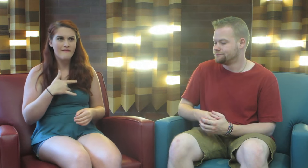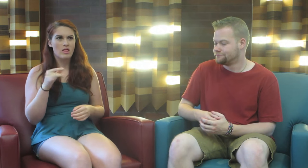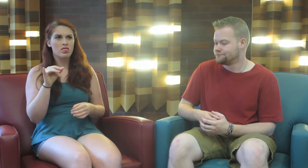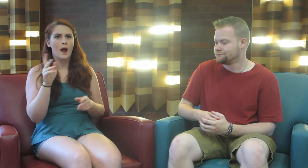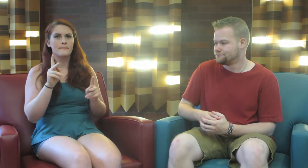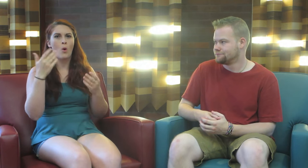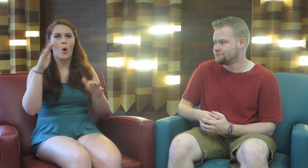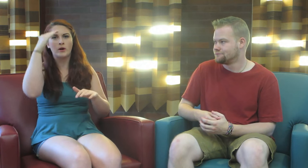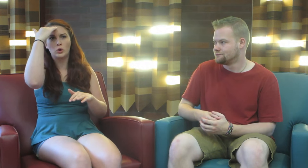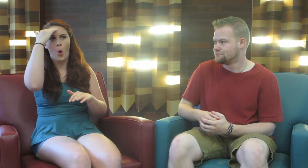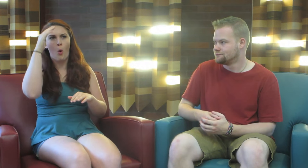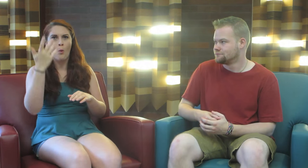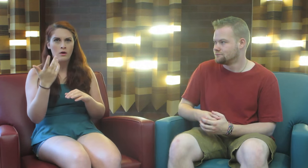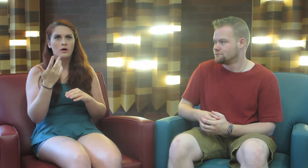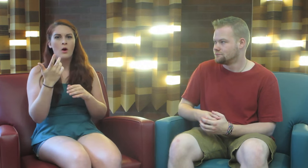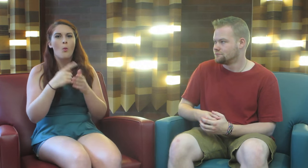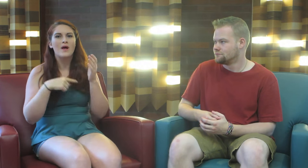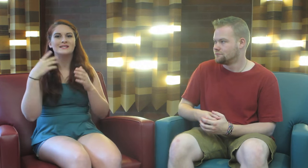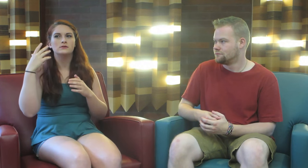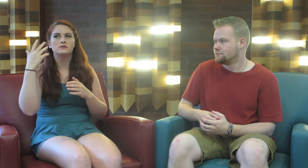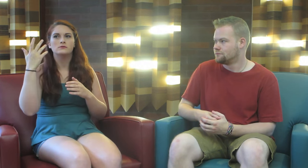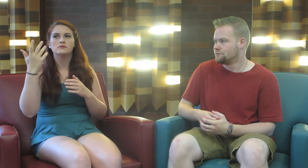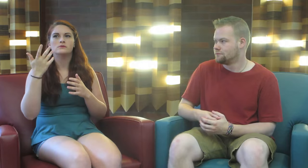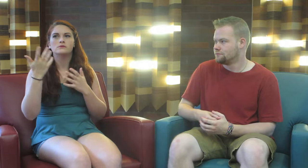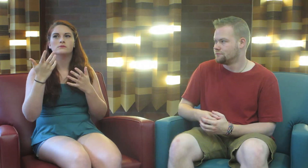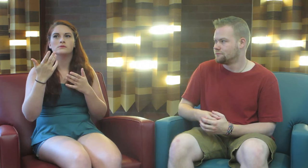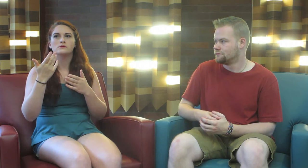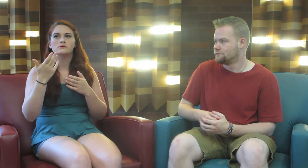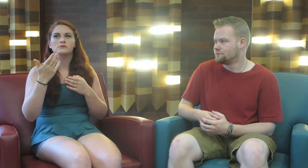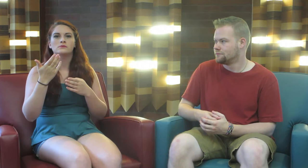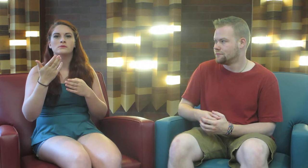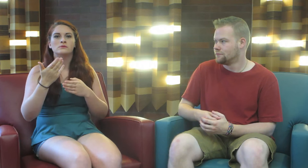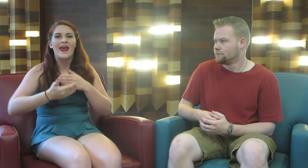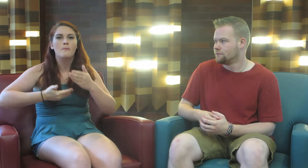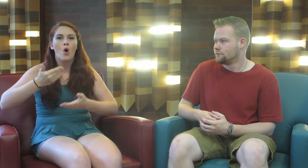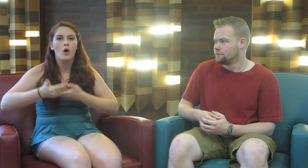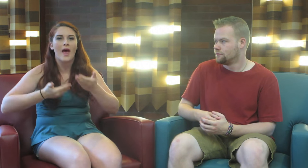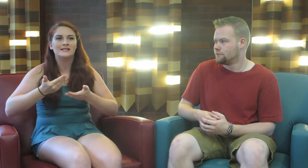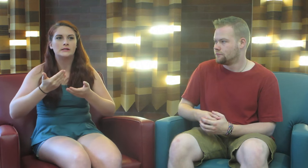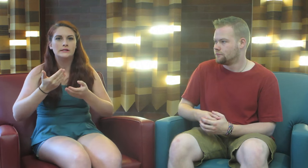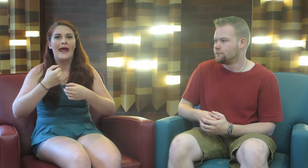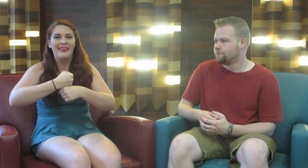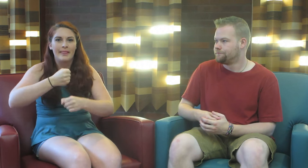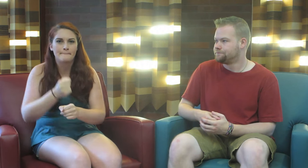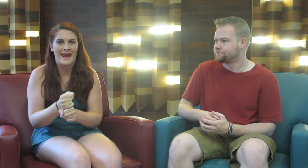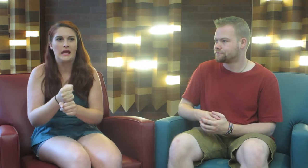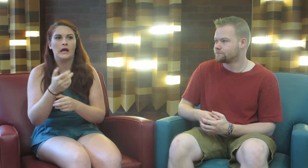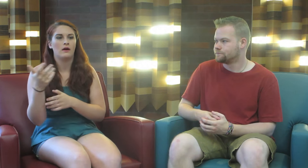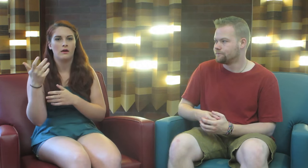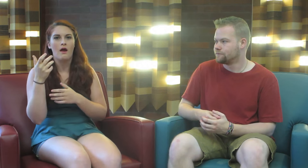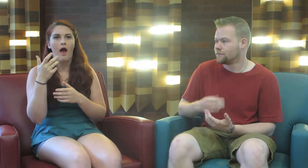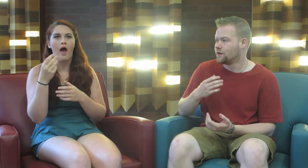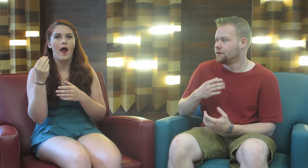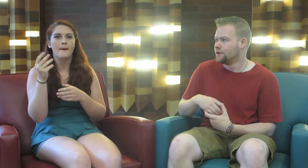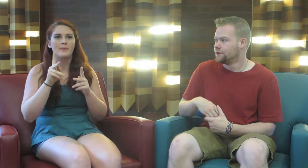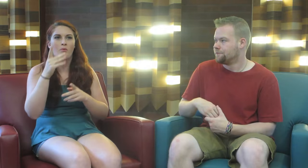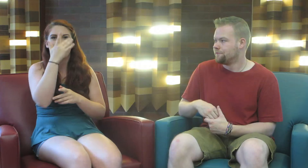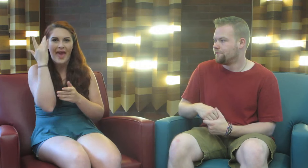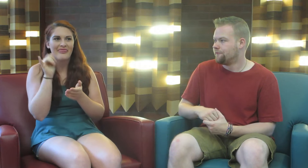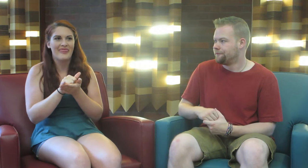I feel like people already know what’s in progress, in the making, and people forget that…